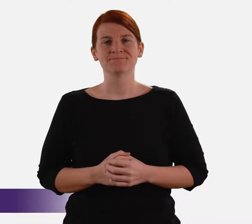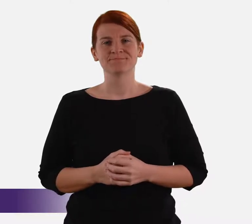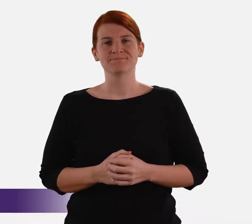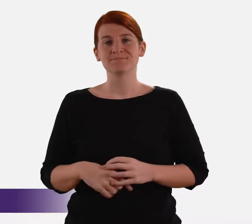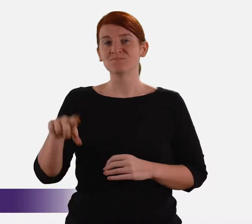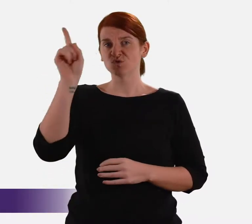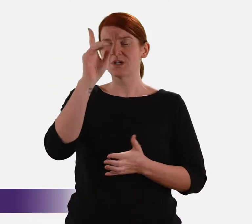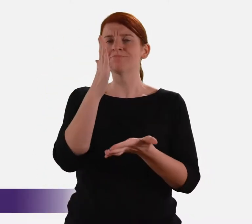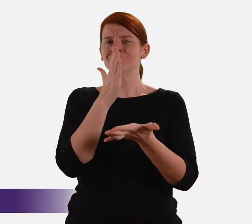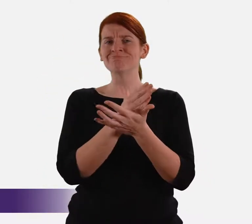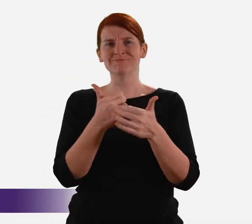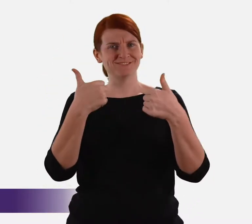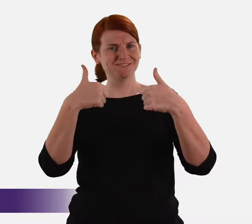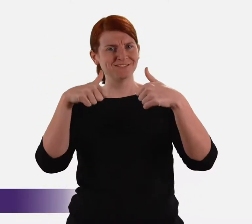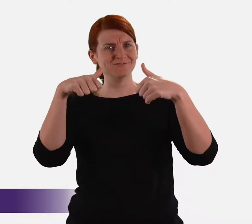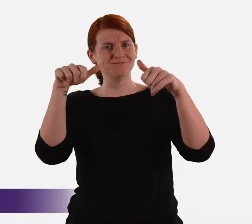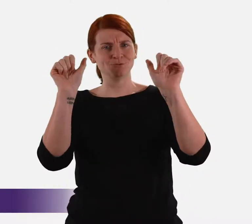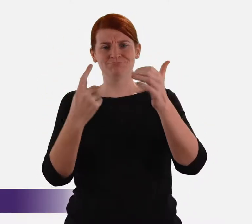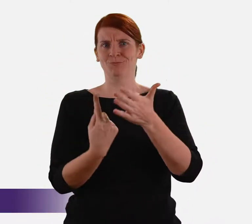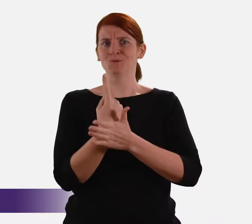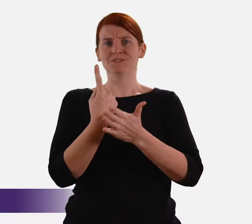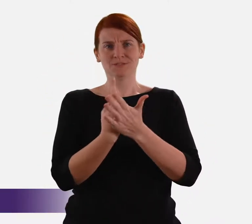Today is actually an auspicious occasion.